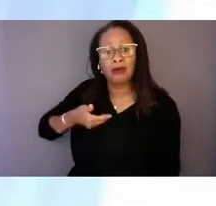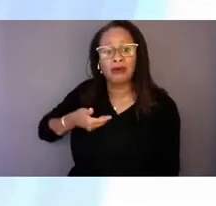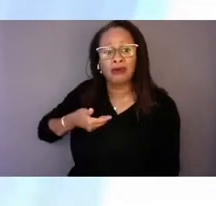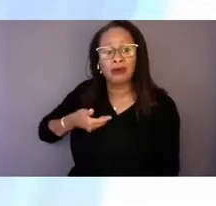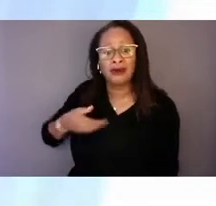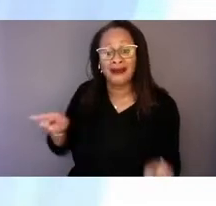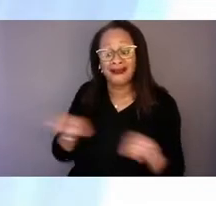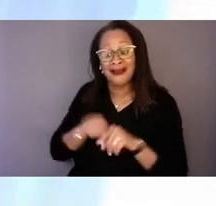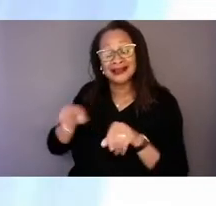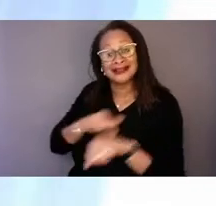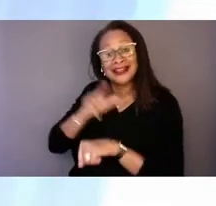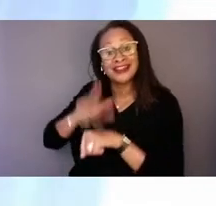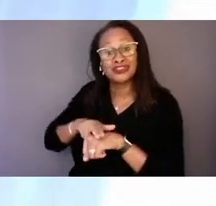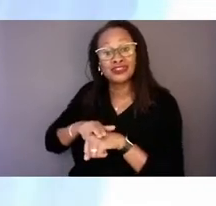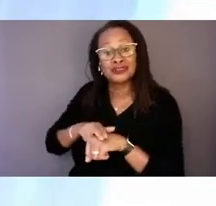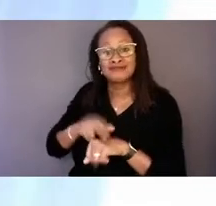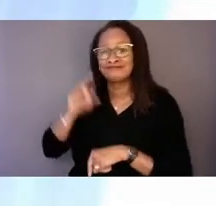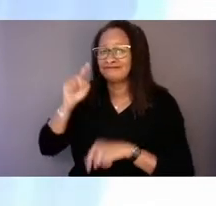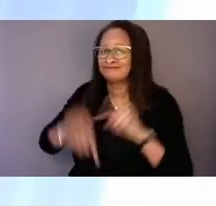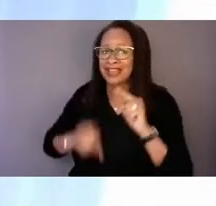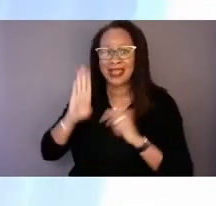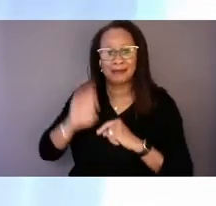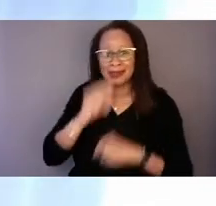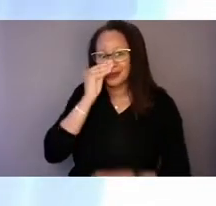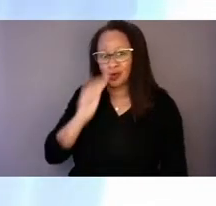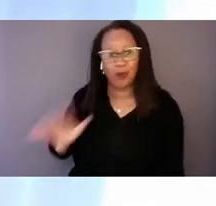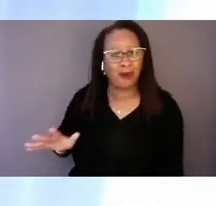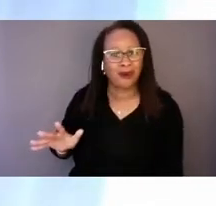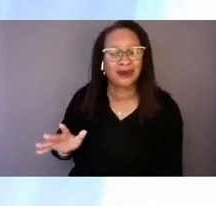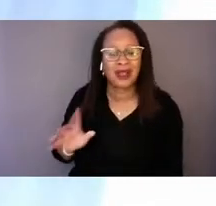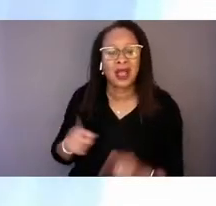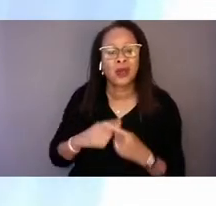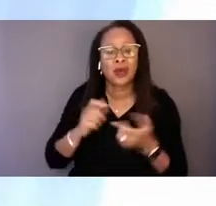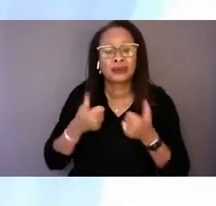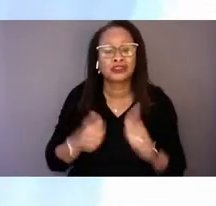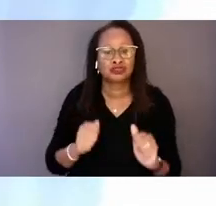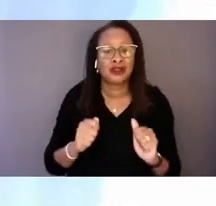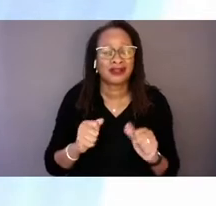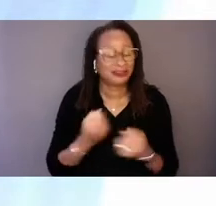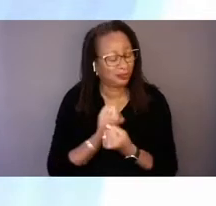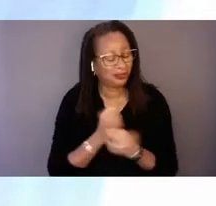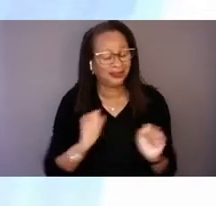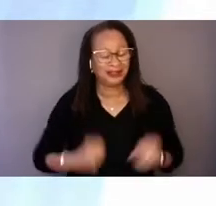and cannot be ignored when we're trying to save lives.